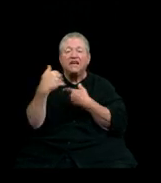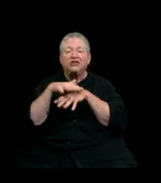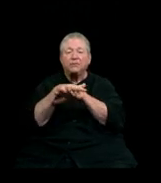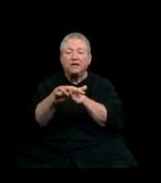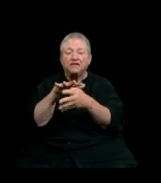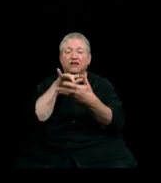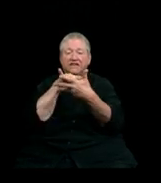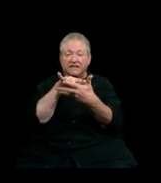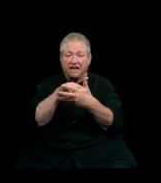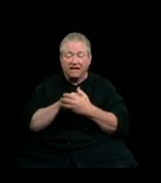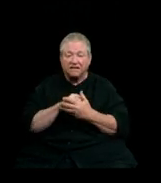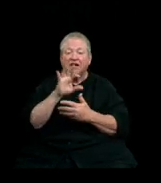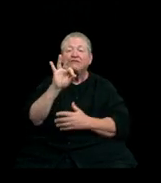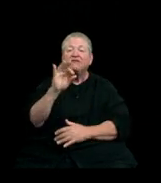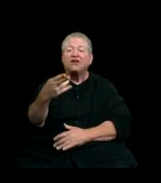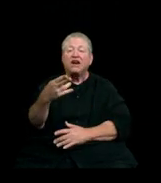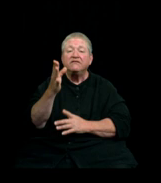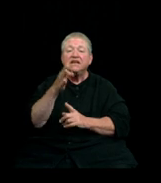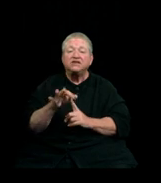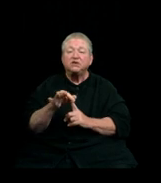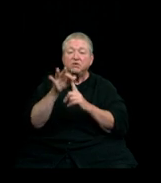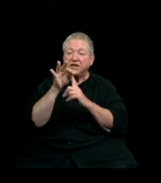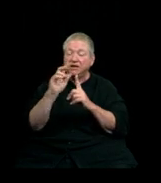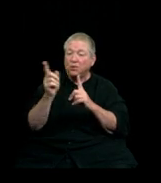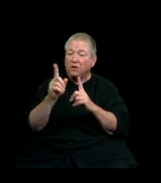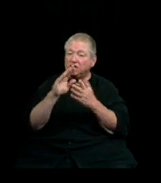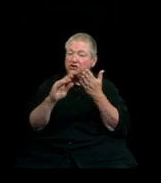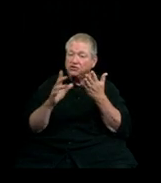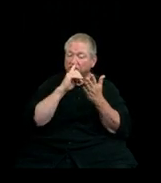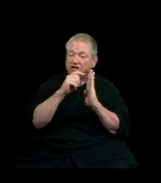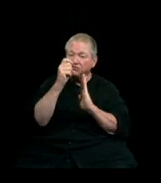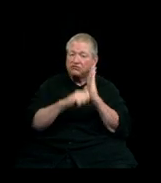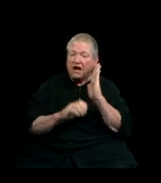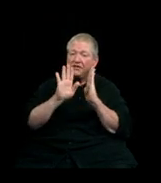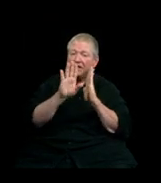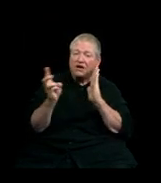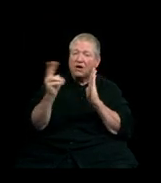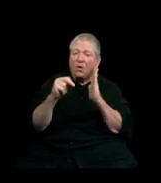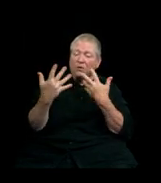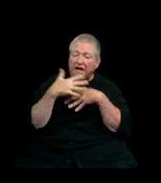Fairhaven is a unique college wherein students write their own interdisciplinary majors